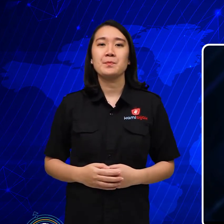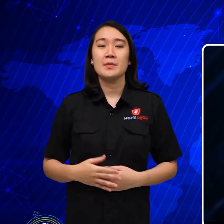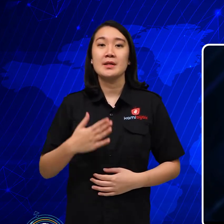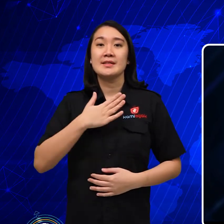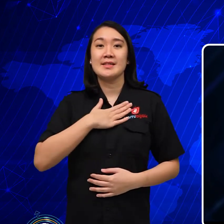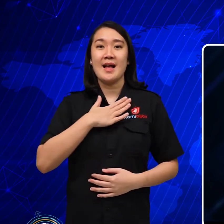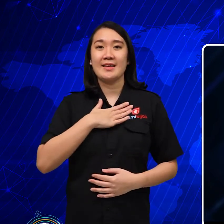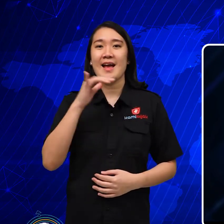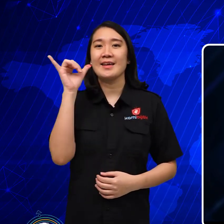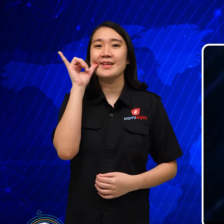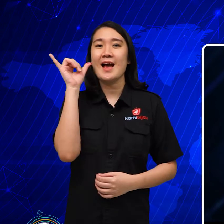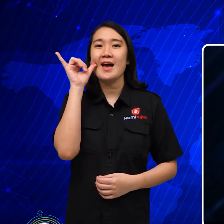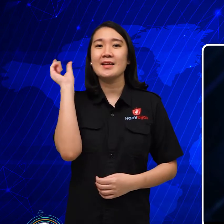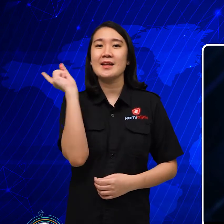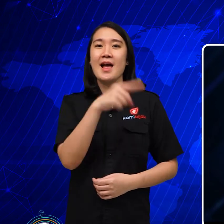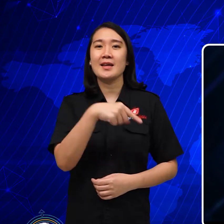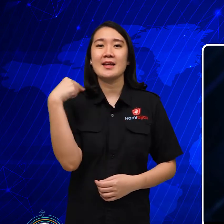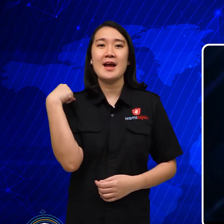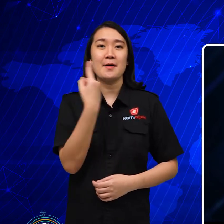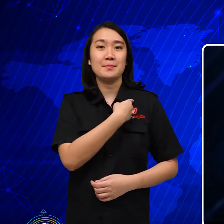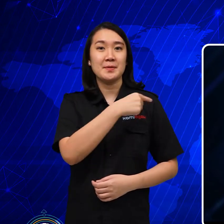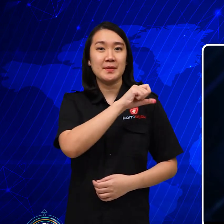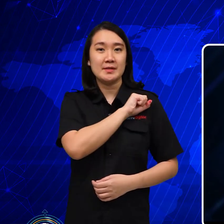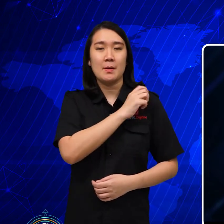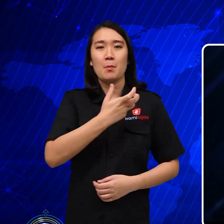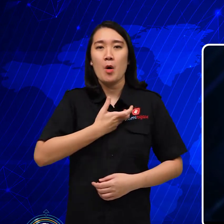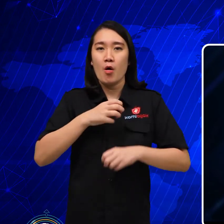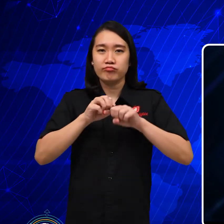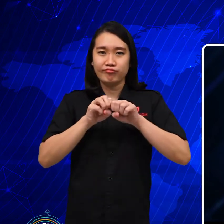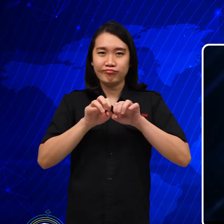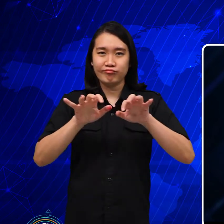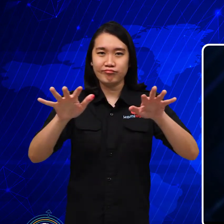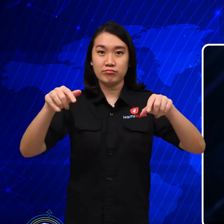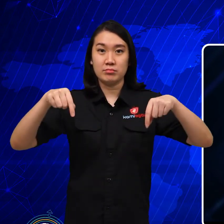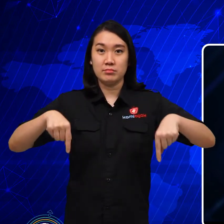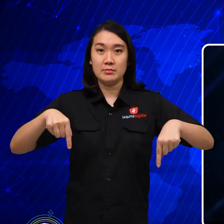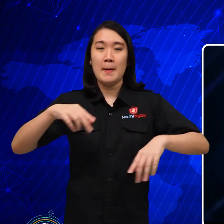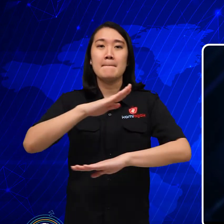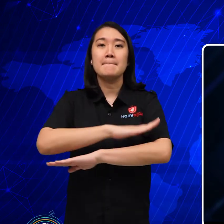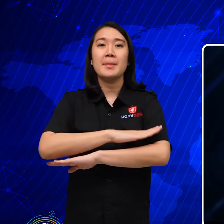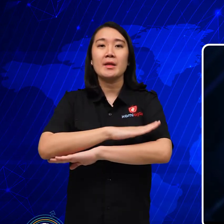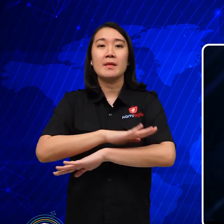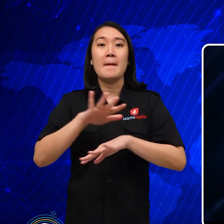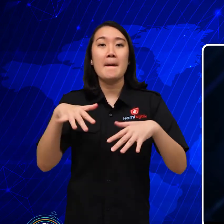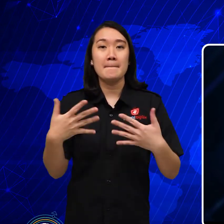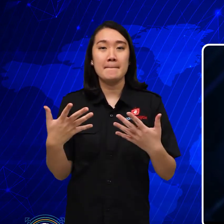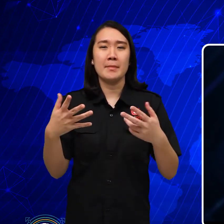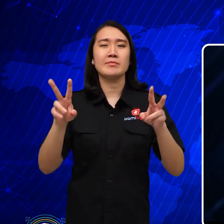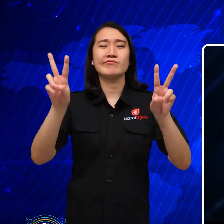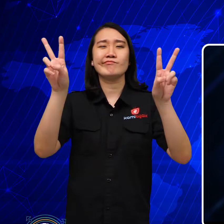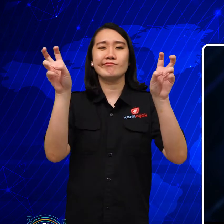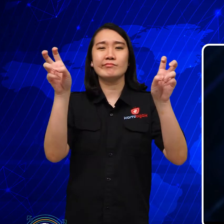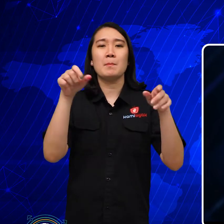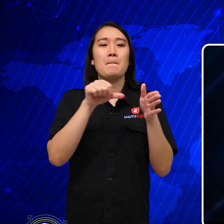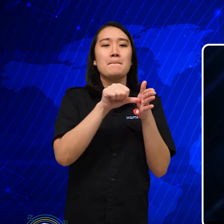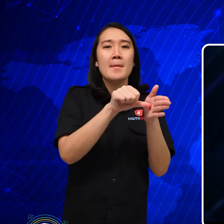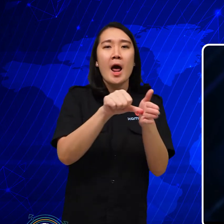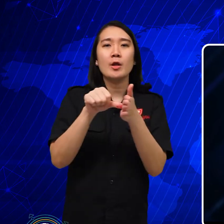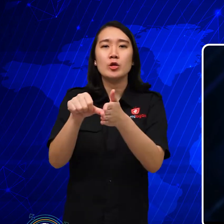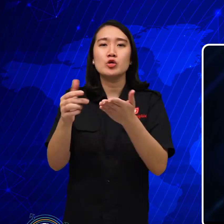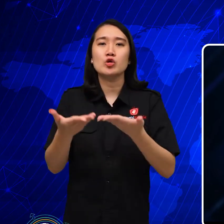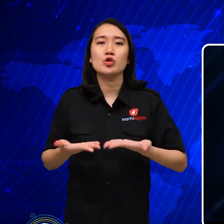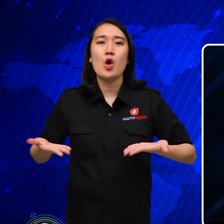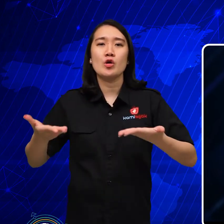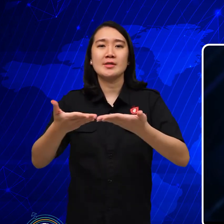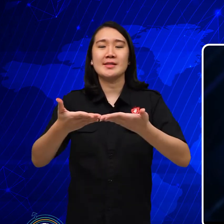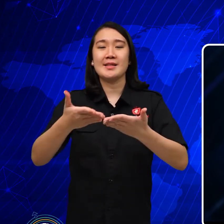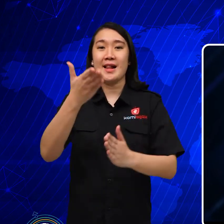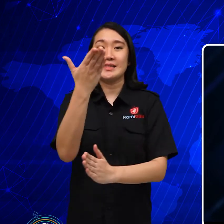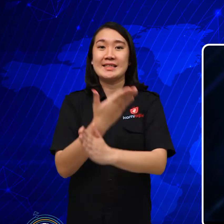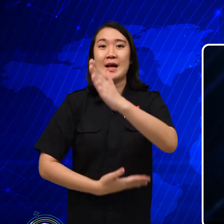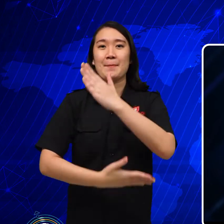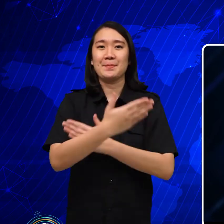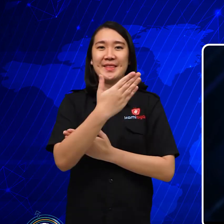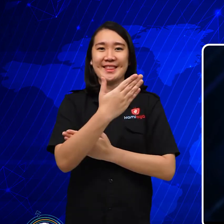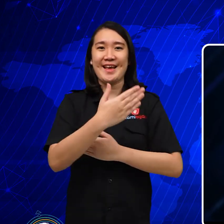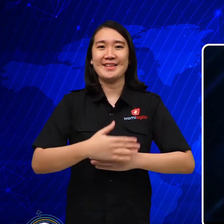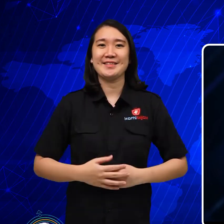I'm Yani from Us, Wise wants to inform Disability social assistance news.